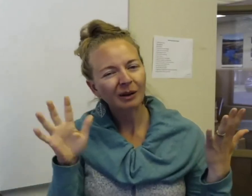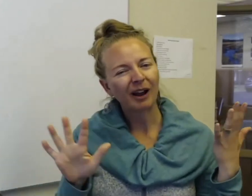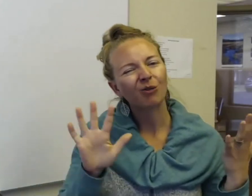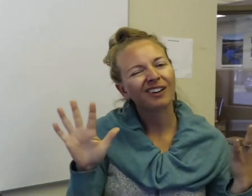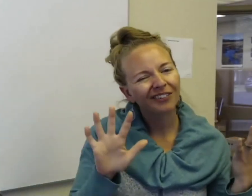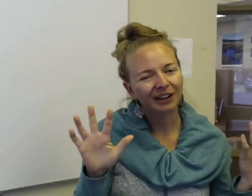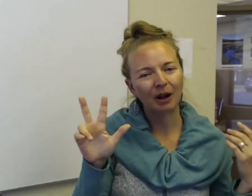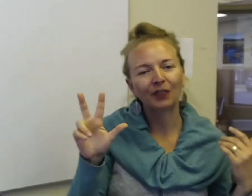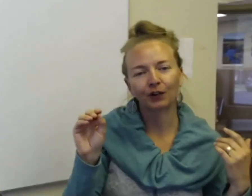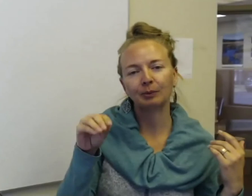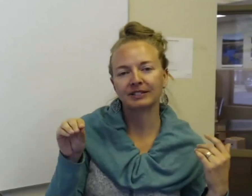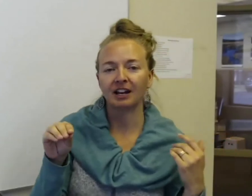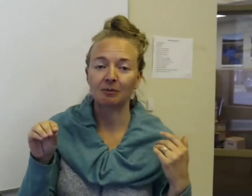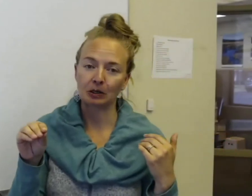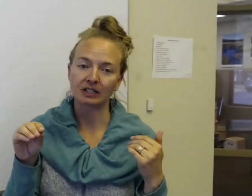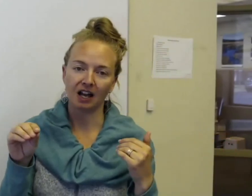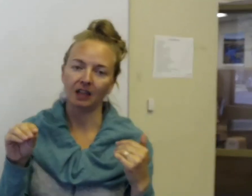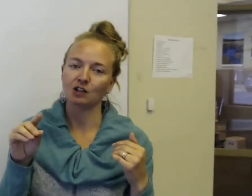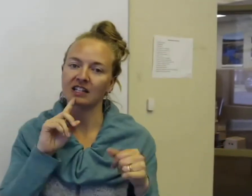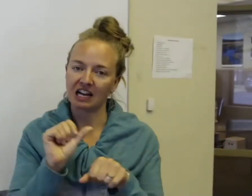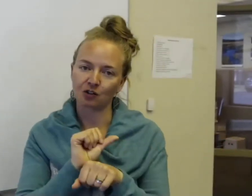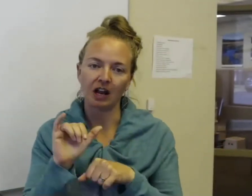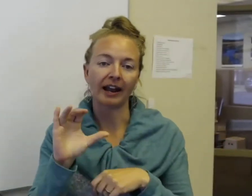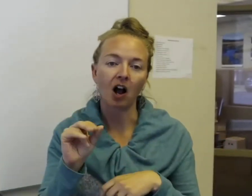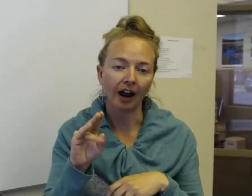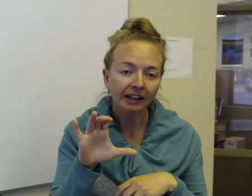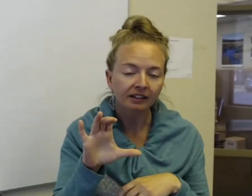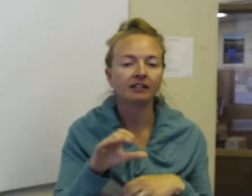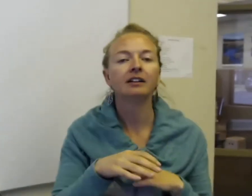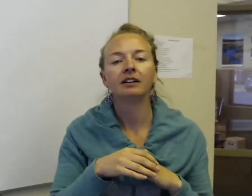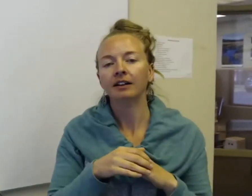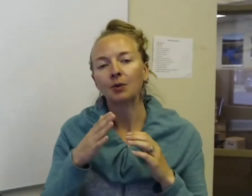about roughly 30 percent of America's Sign Language is actually iconic. The rest